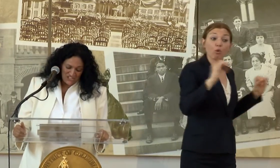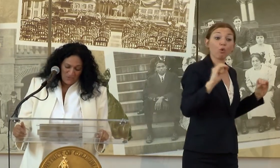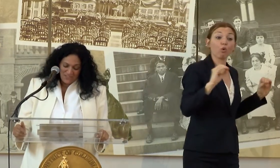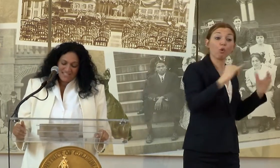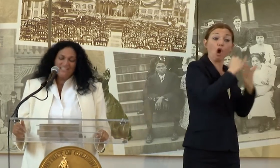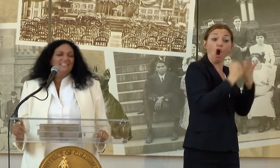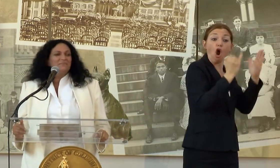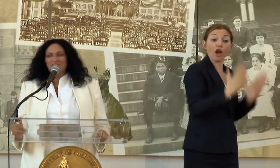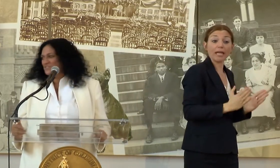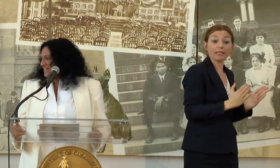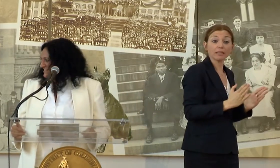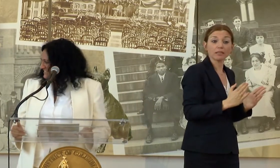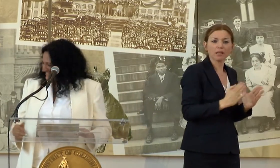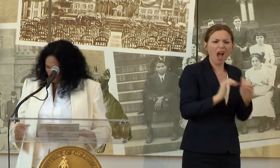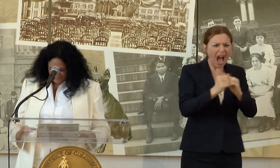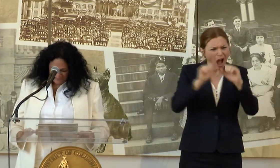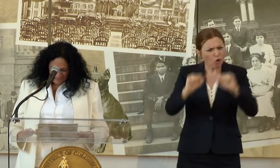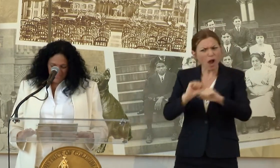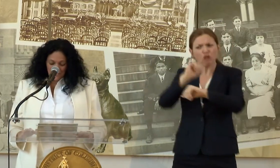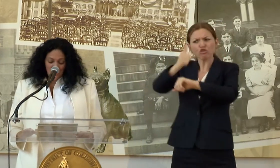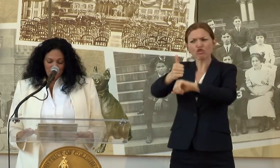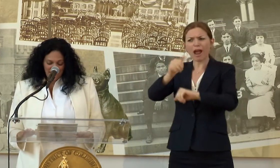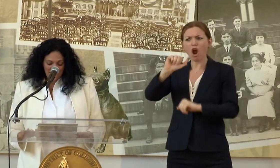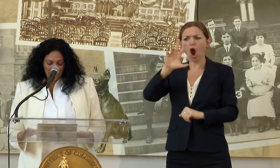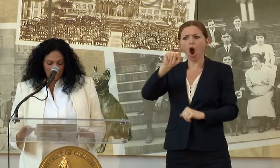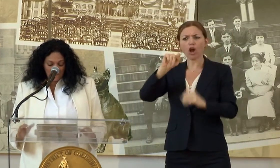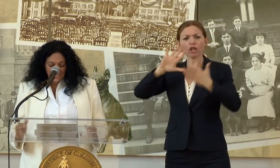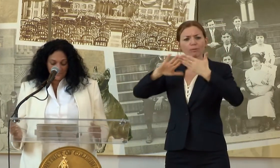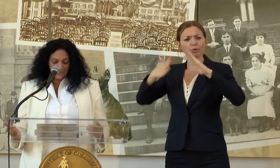SO WHEN THE CITY ADMINISTRATORS JUMPED IN TO MAKE IT FEASIBLE